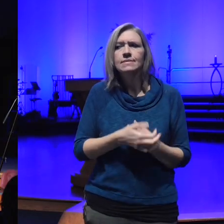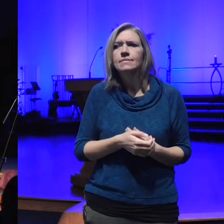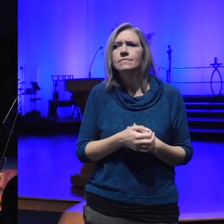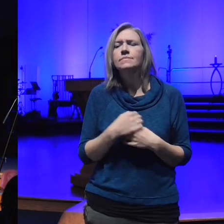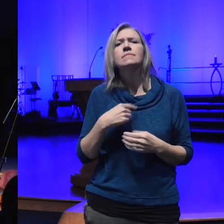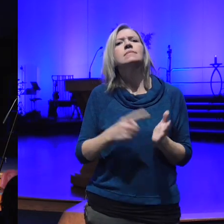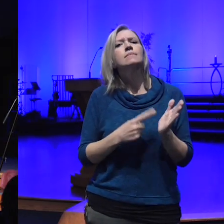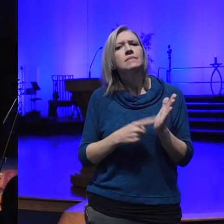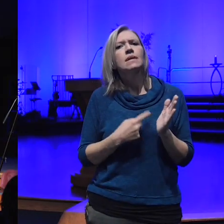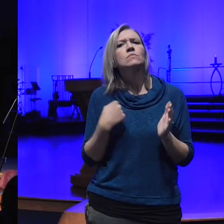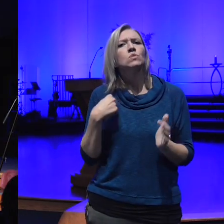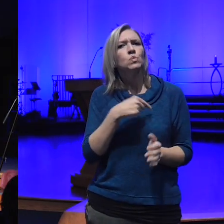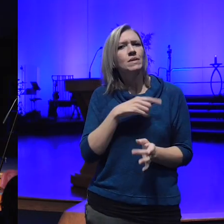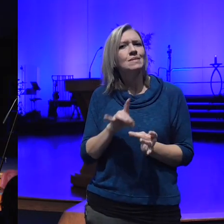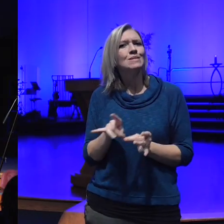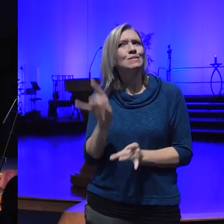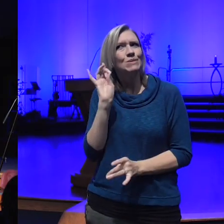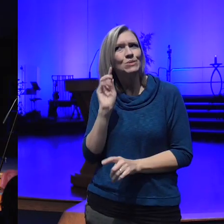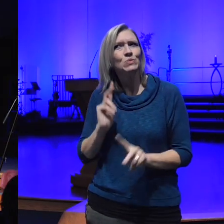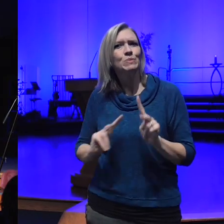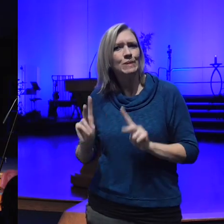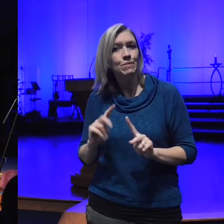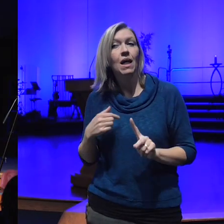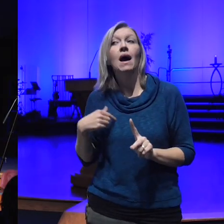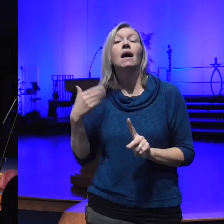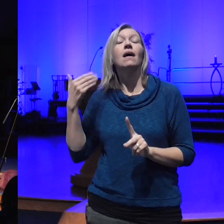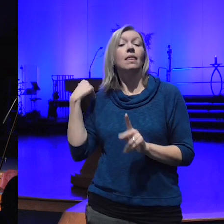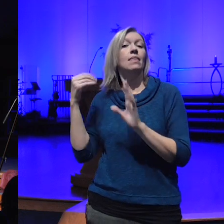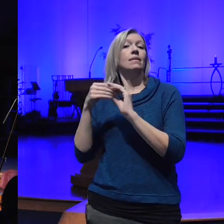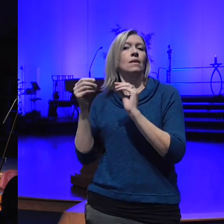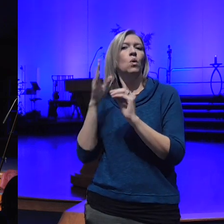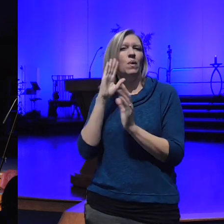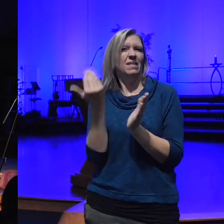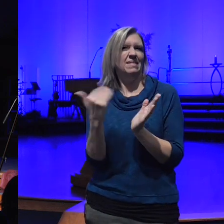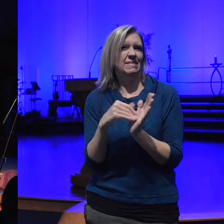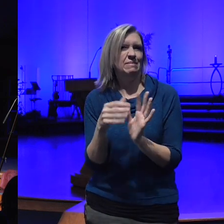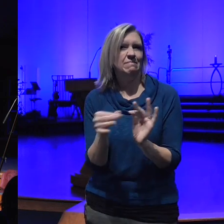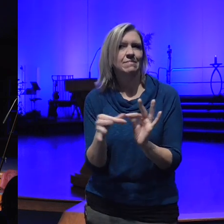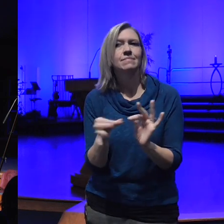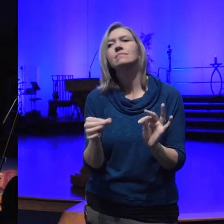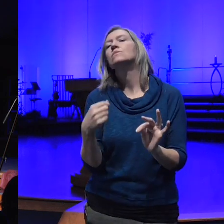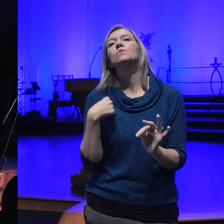people I've said this before and I will say it again we fall into the Trap of believing that